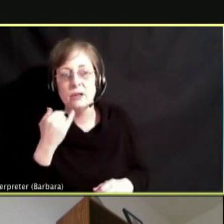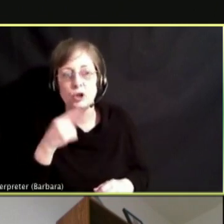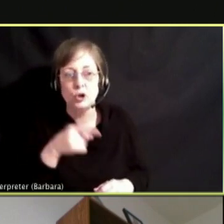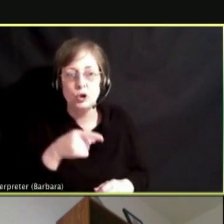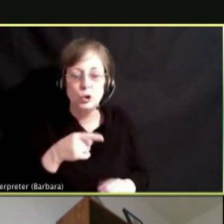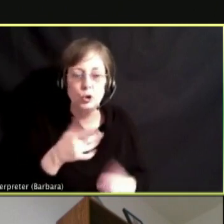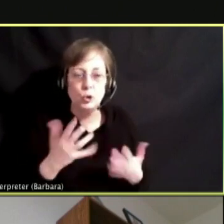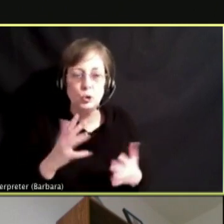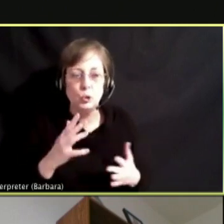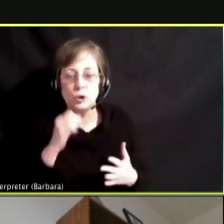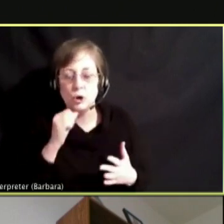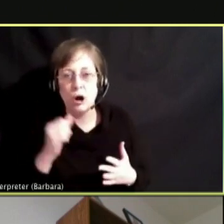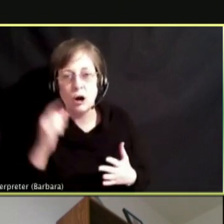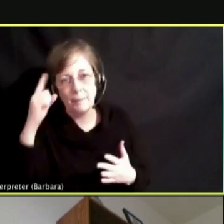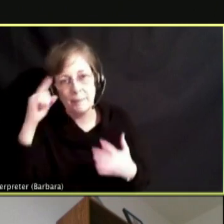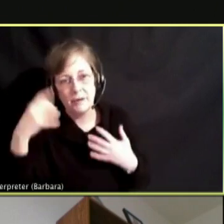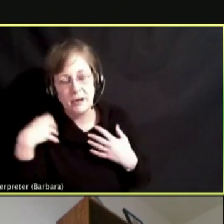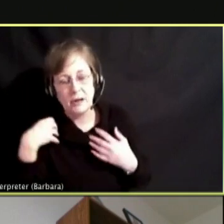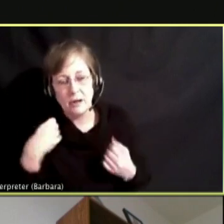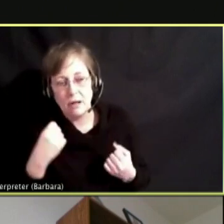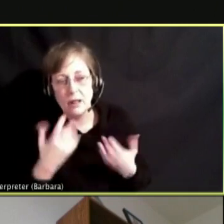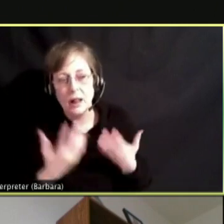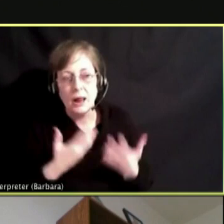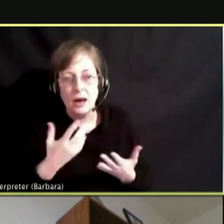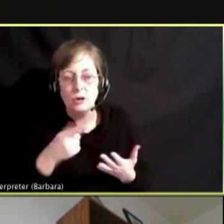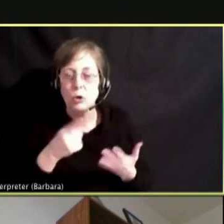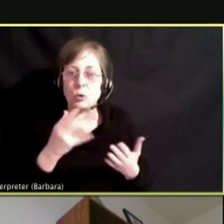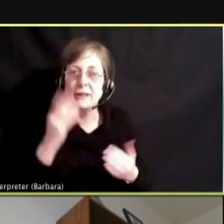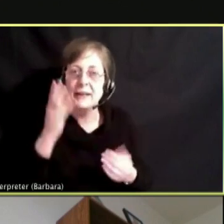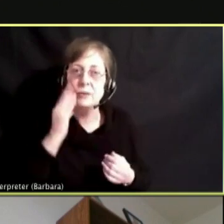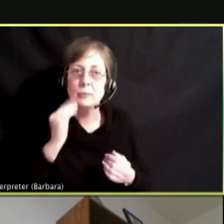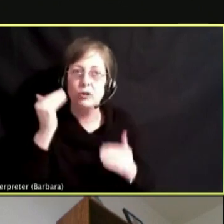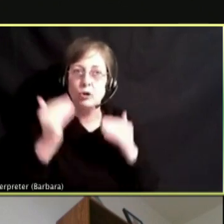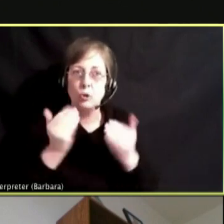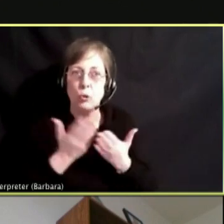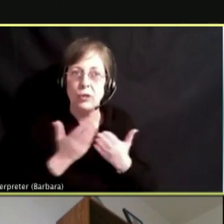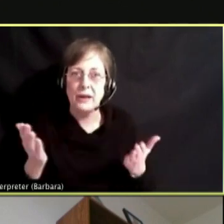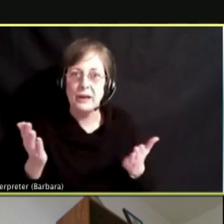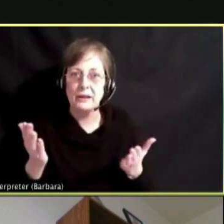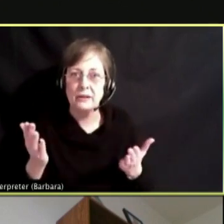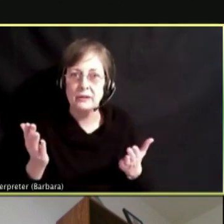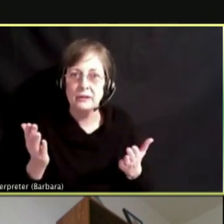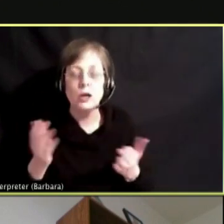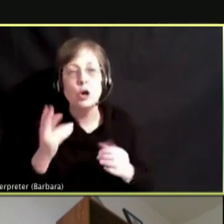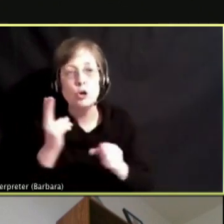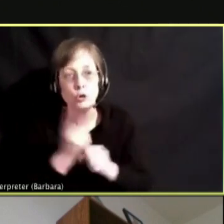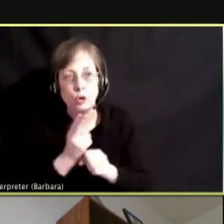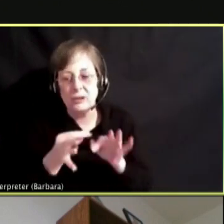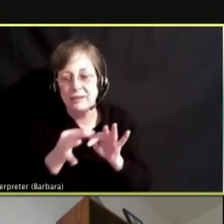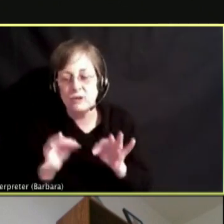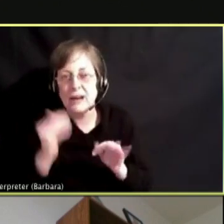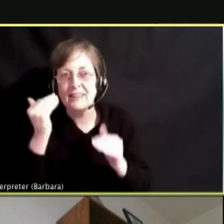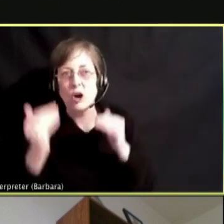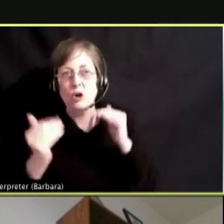BE TRYING TO EXPERIENCE ADULT THINGS, SAFE ADULT THINGS IN A SAFE WAY AS YOU NAVIGATE